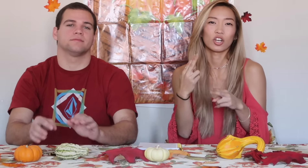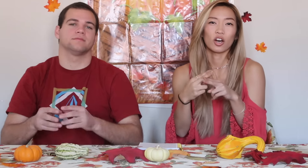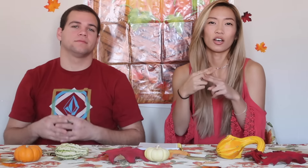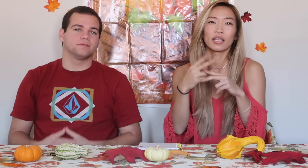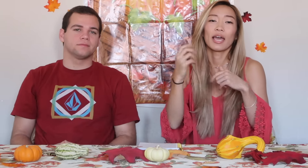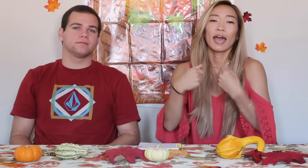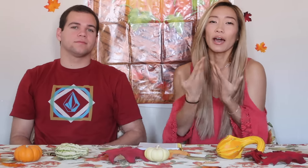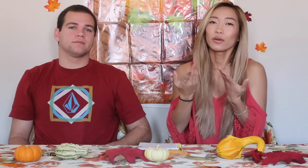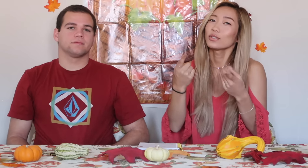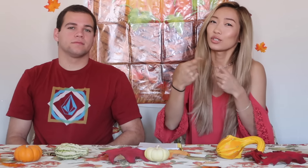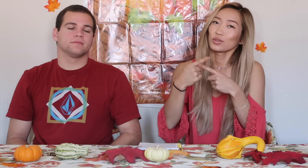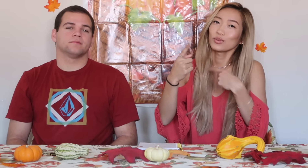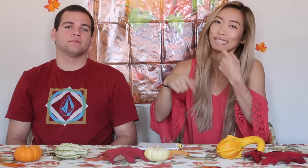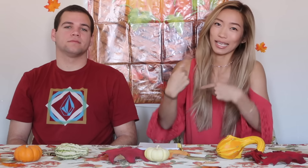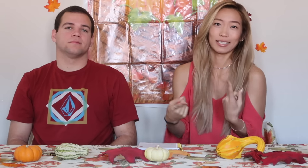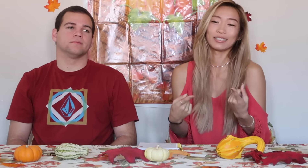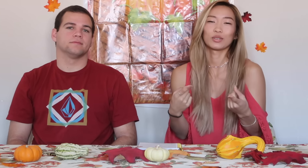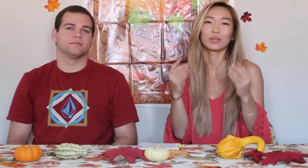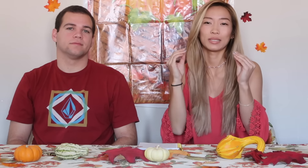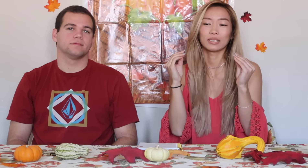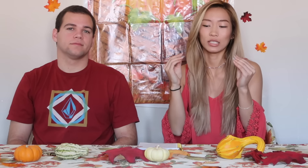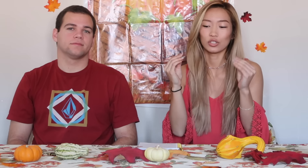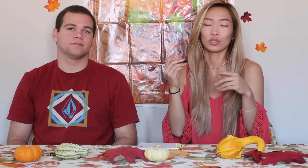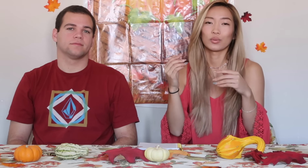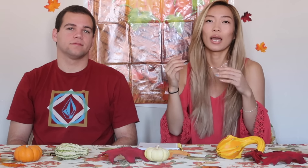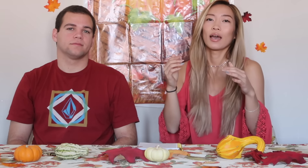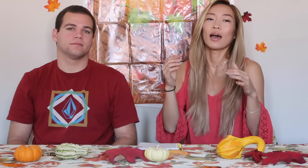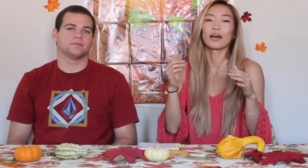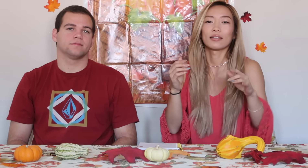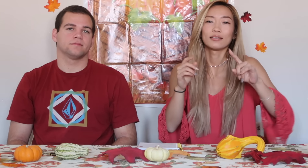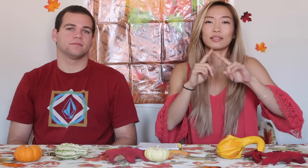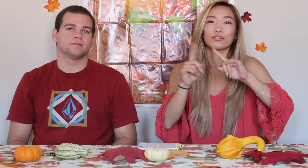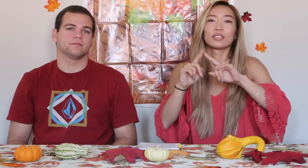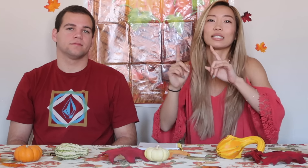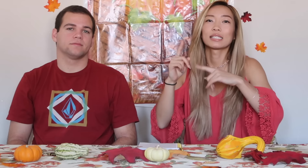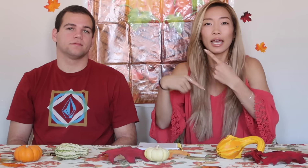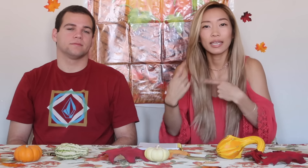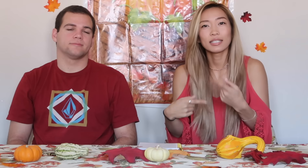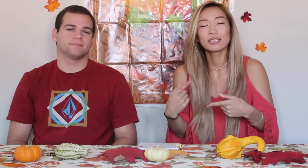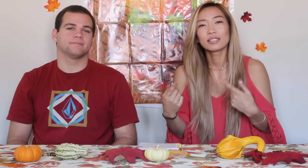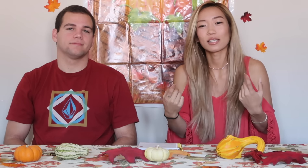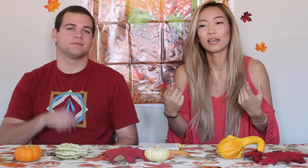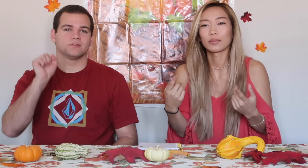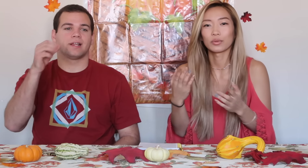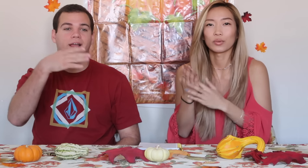They're called How to Signs We'll be teaching different signs throughout this video